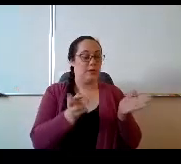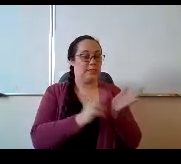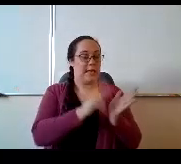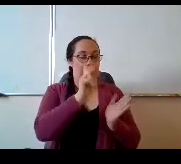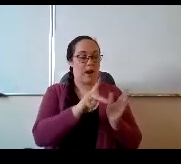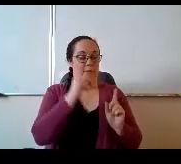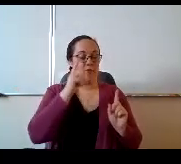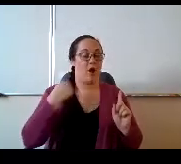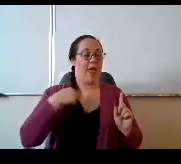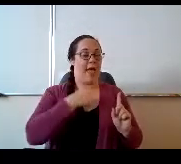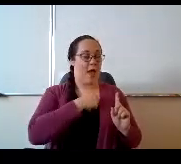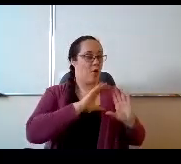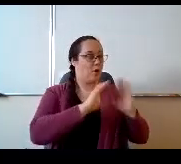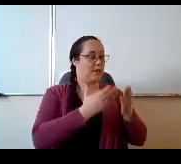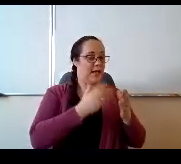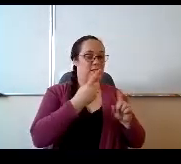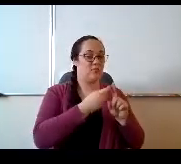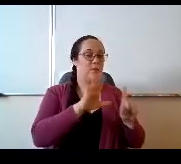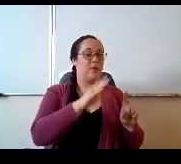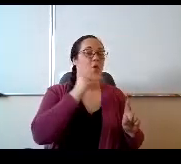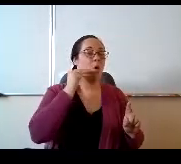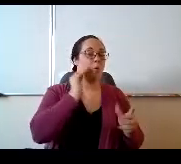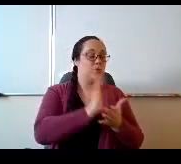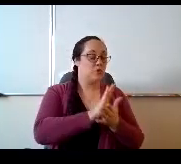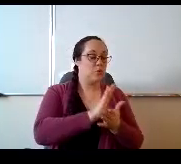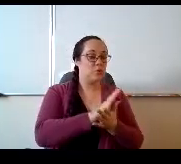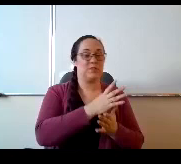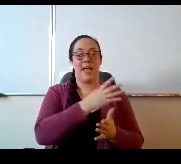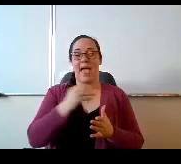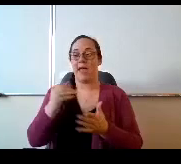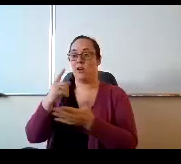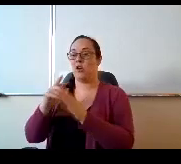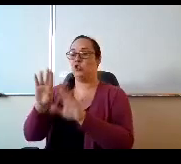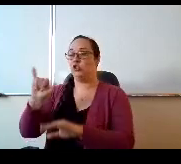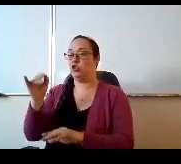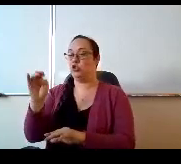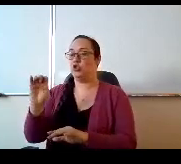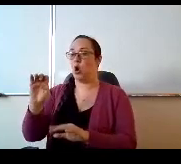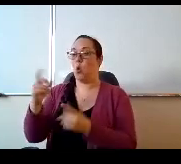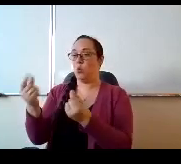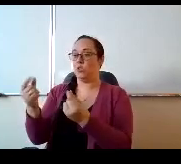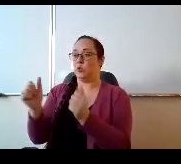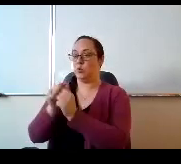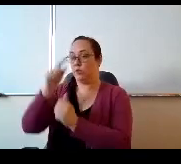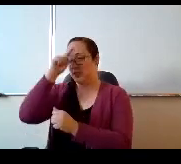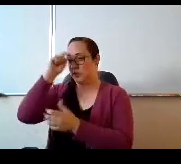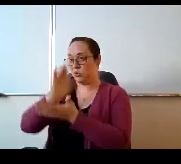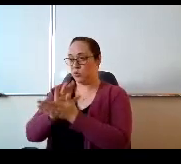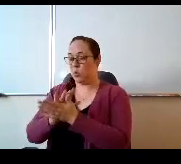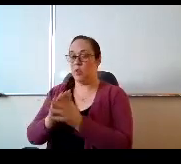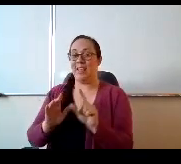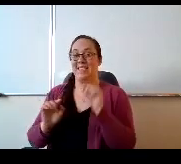our classes at their home schools, and what Joe is doing in summer school is that is a complete course.